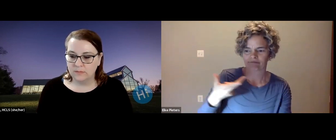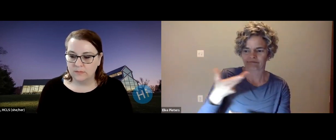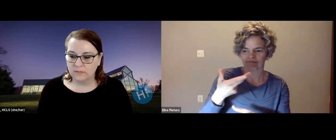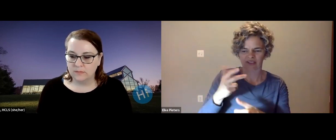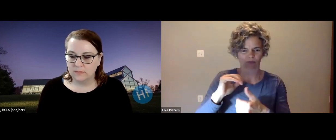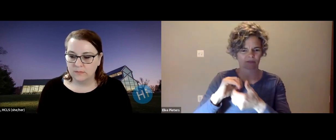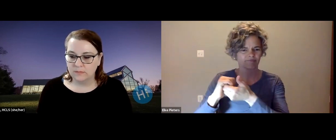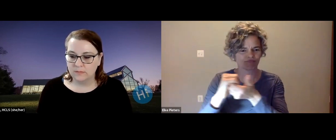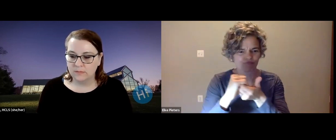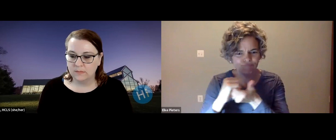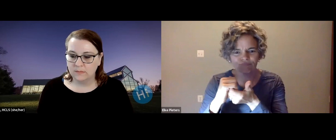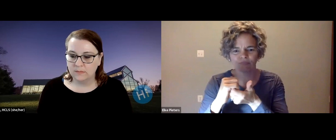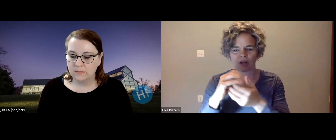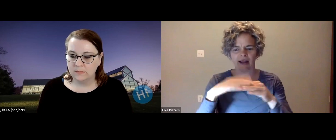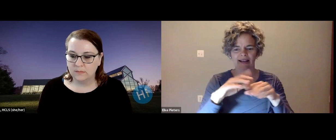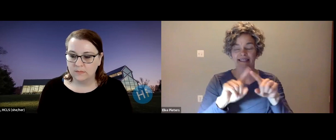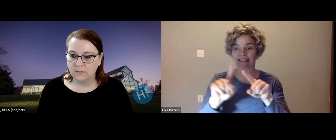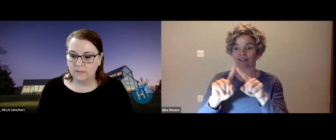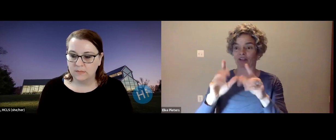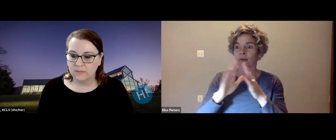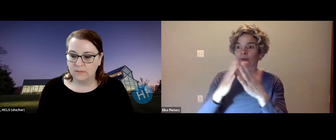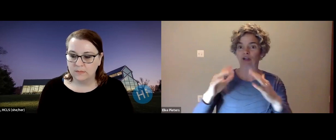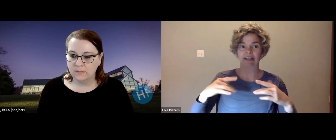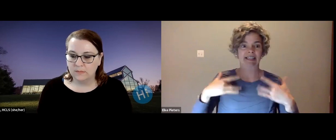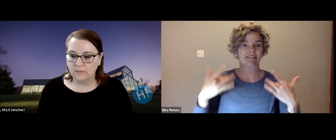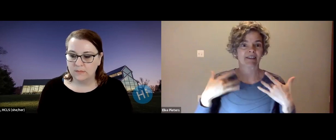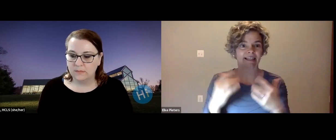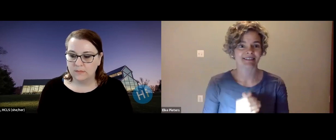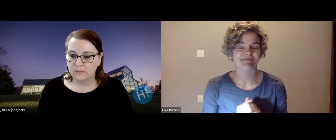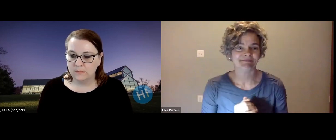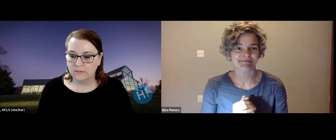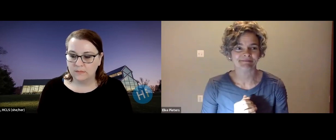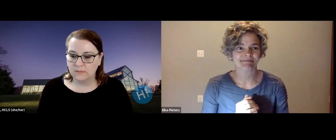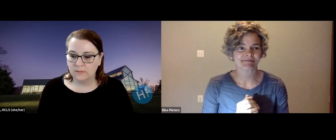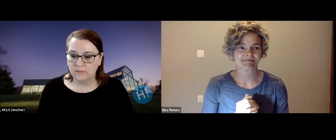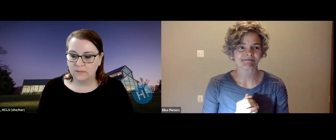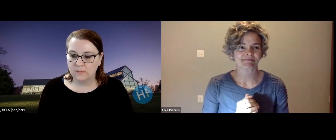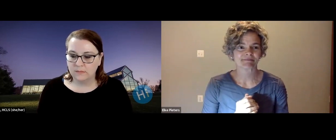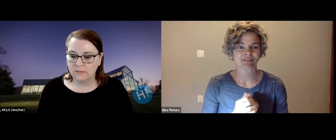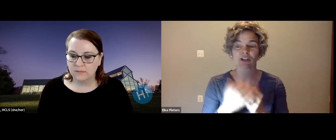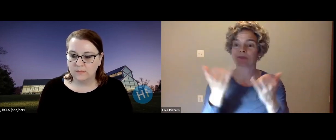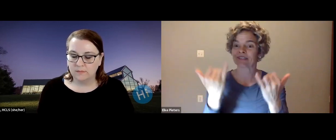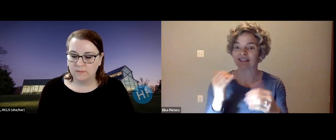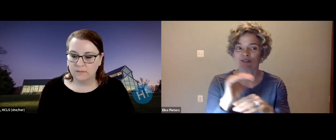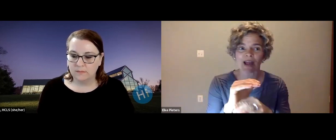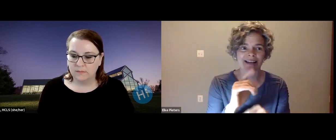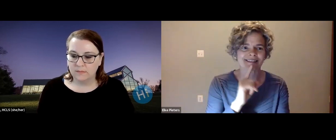digital deaf culture. And that's been for a few years. So we have